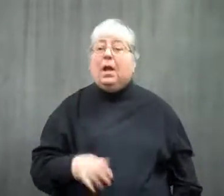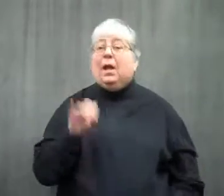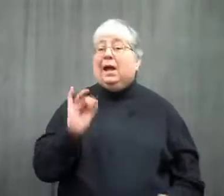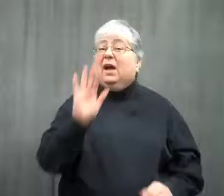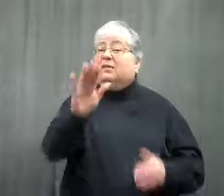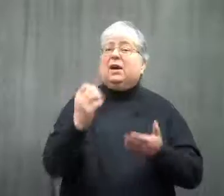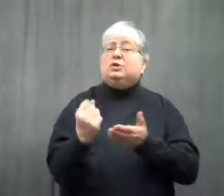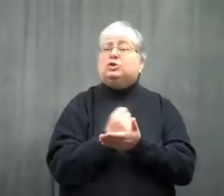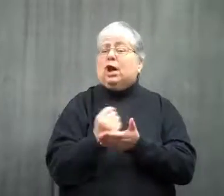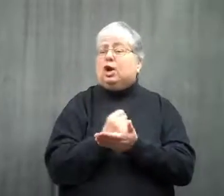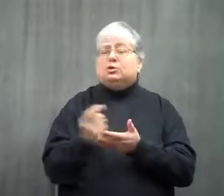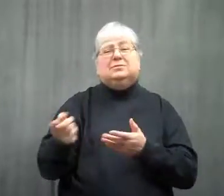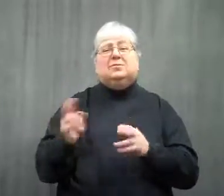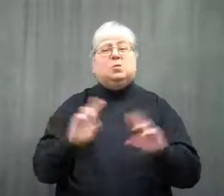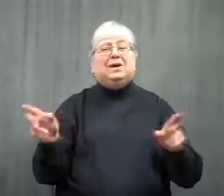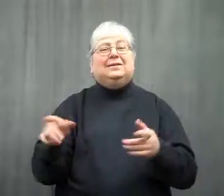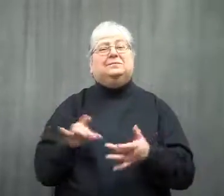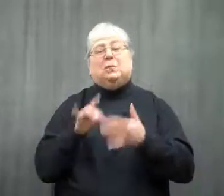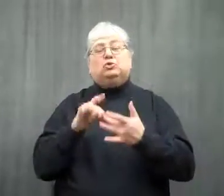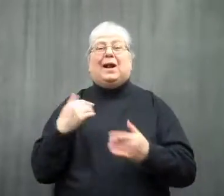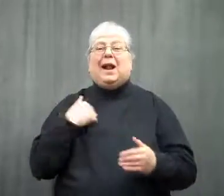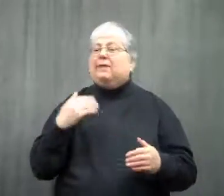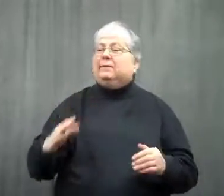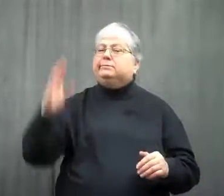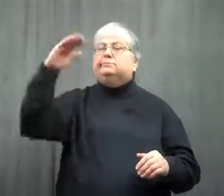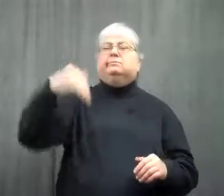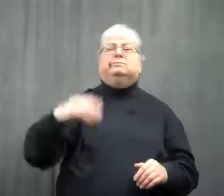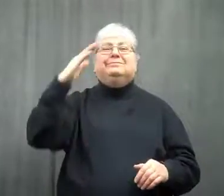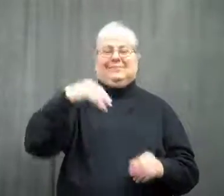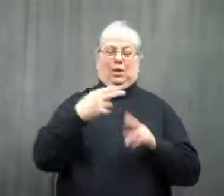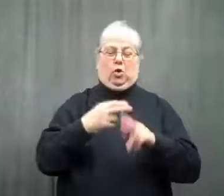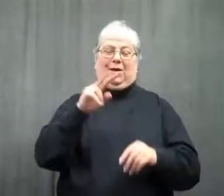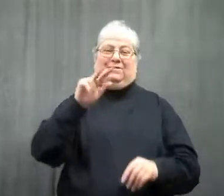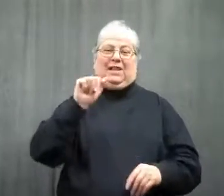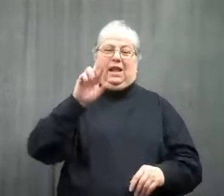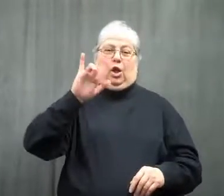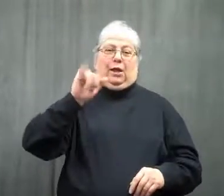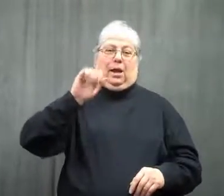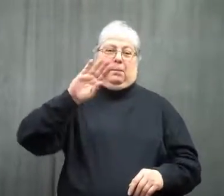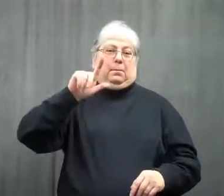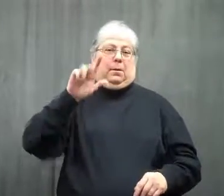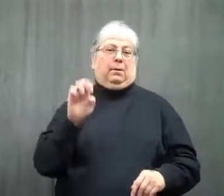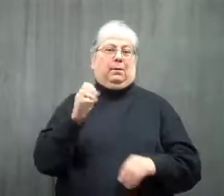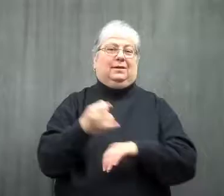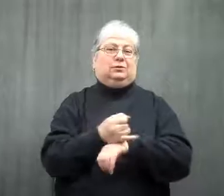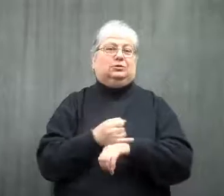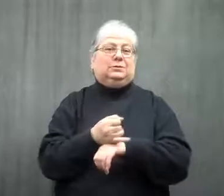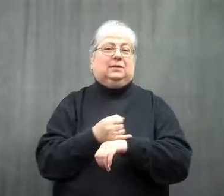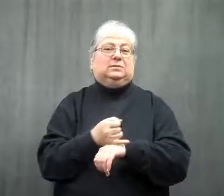If your card has a variable interest rate,